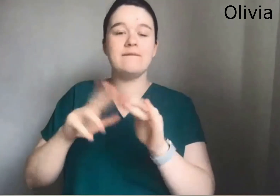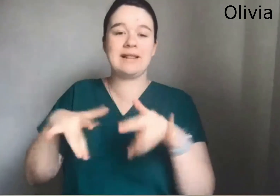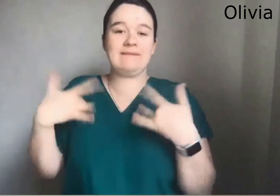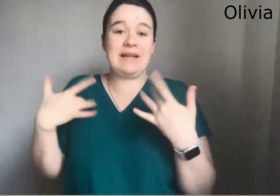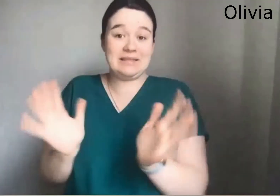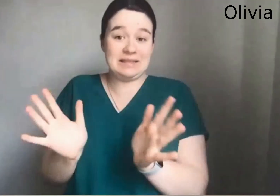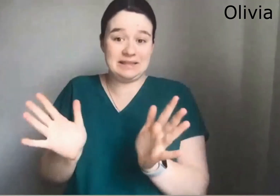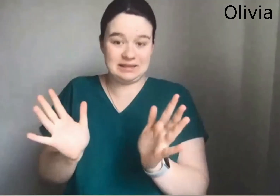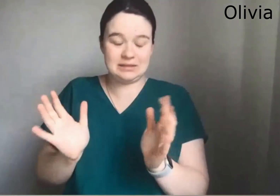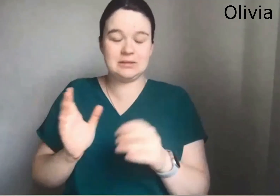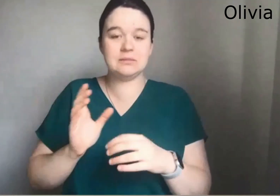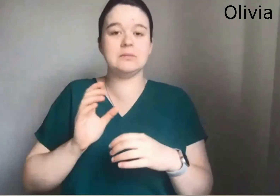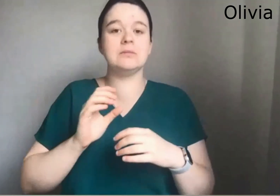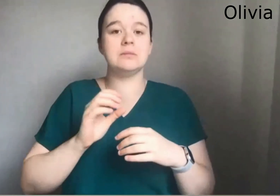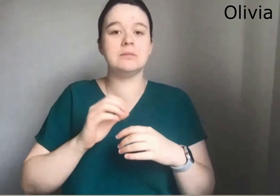We have different ways of living